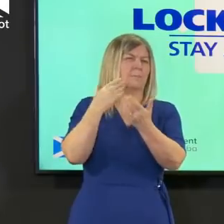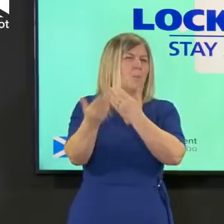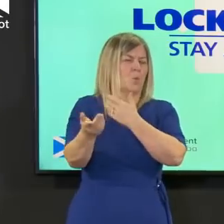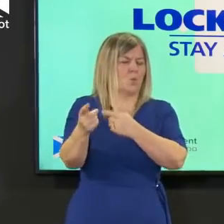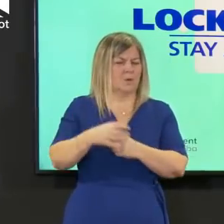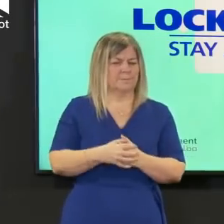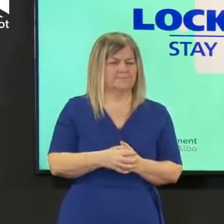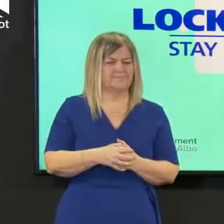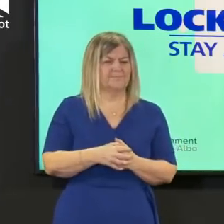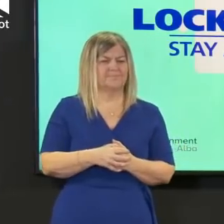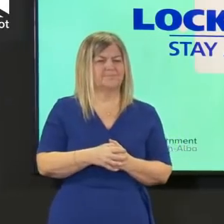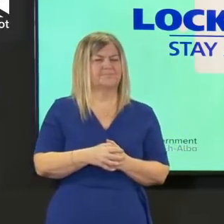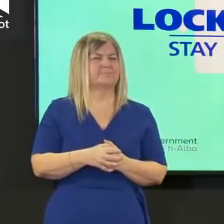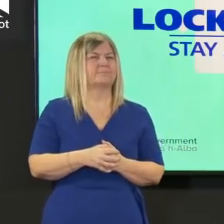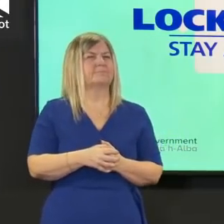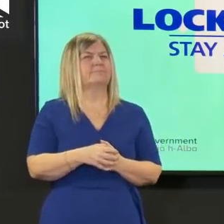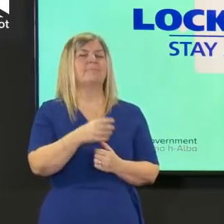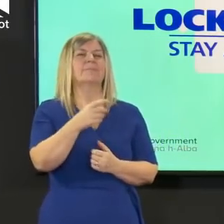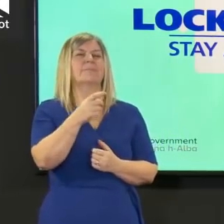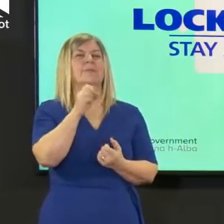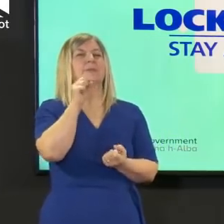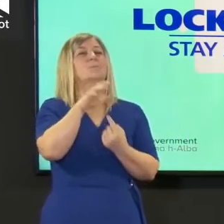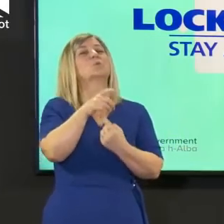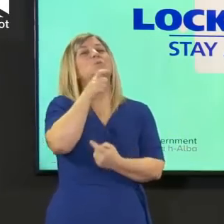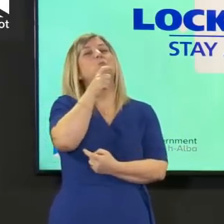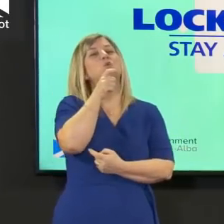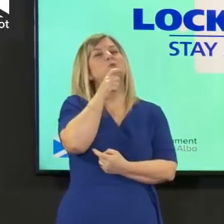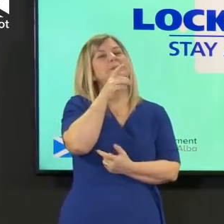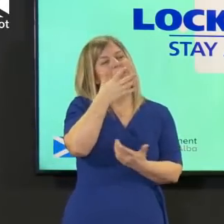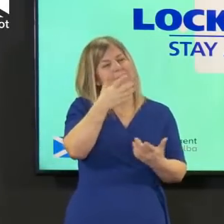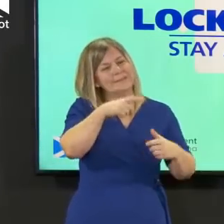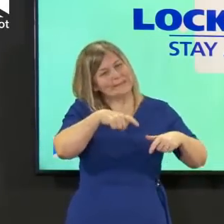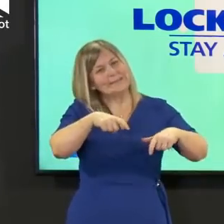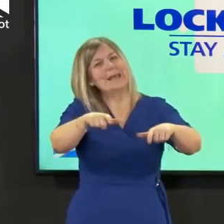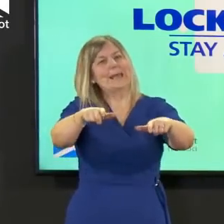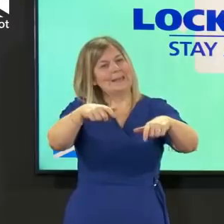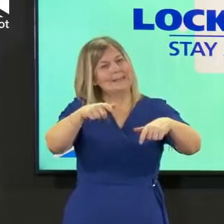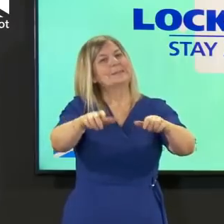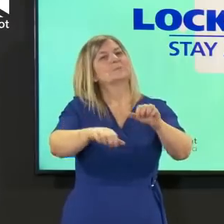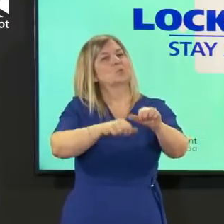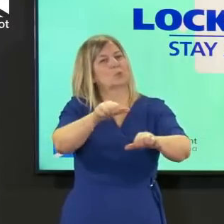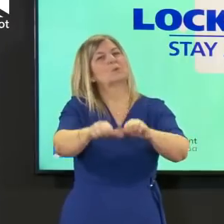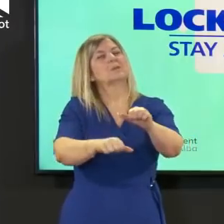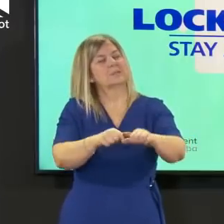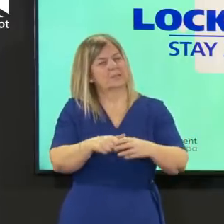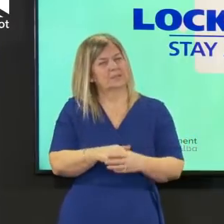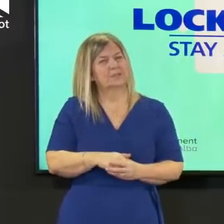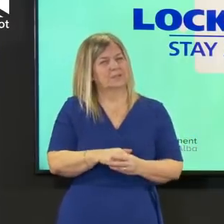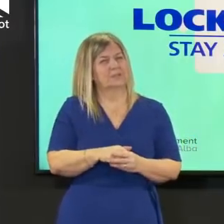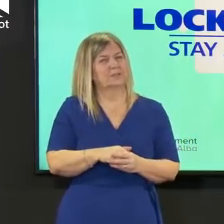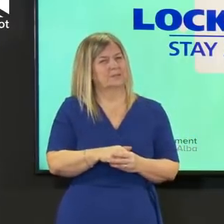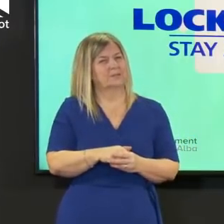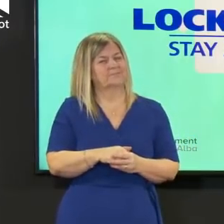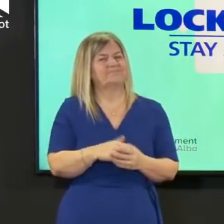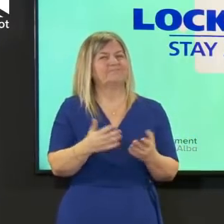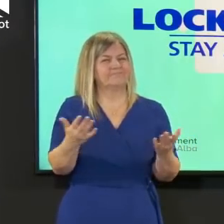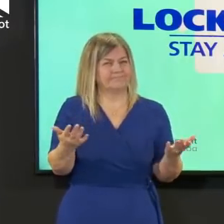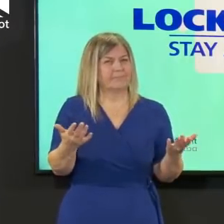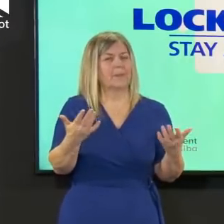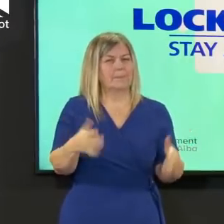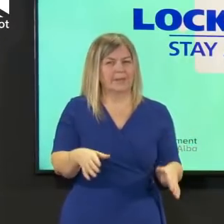the key word here is sustained progress and the numbers that we see we've seen most recently